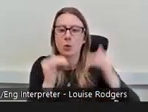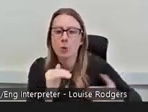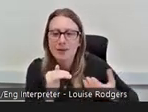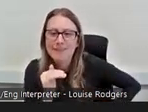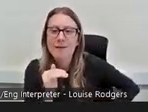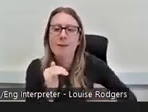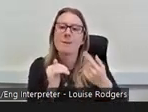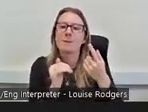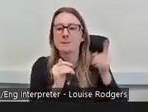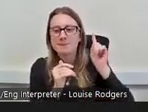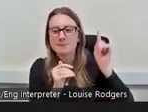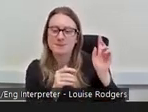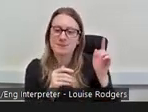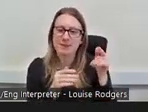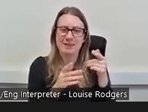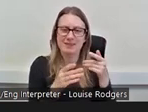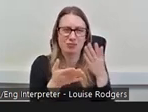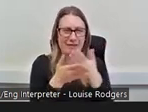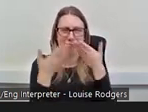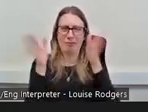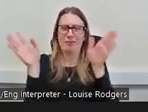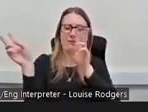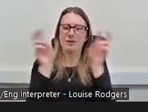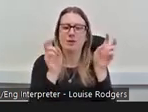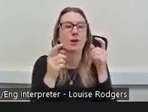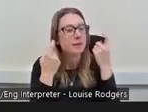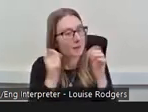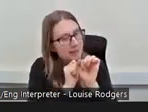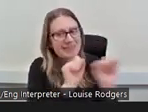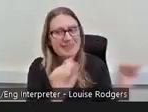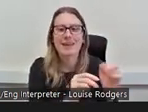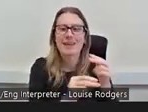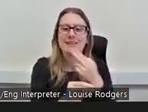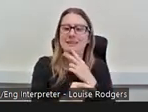broad, so it's thinking about their needs and this is where co-designing and having their input